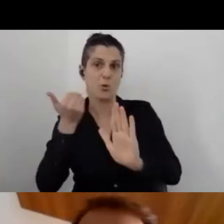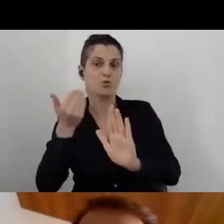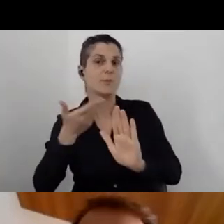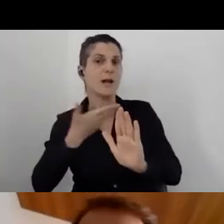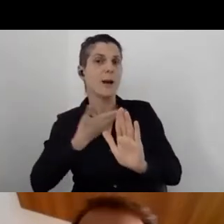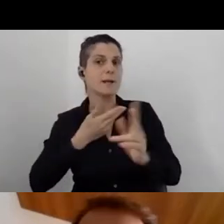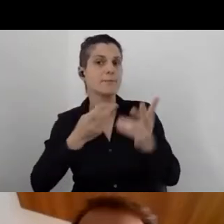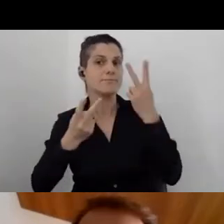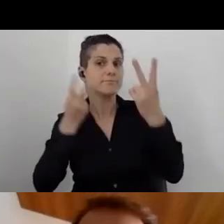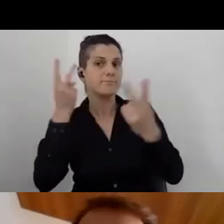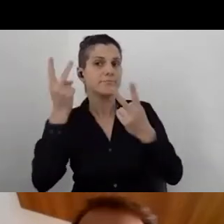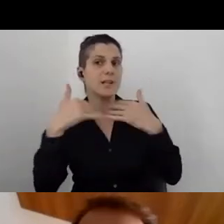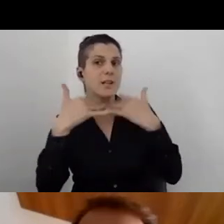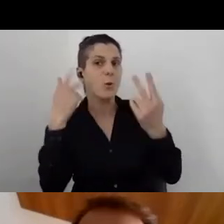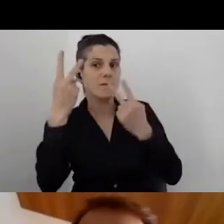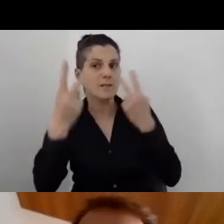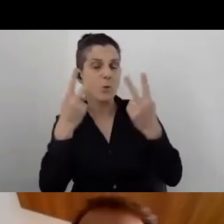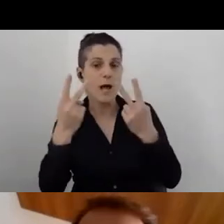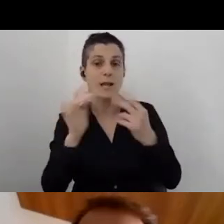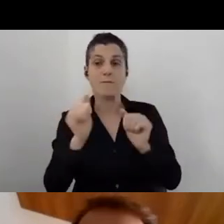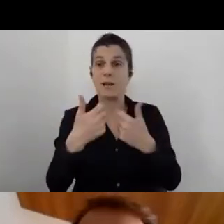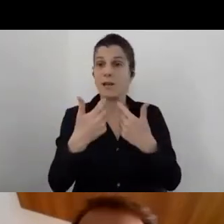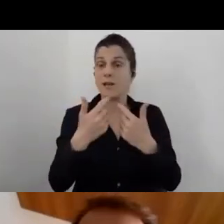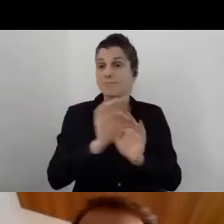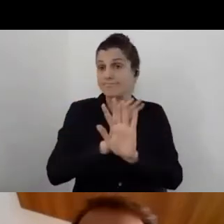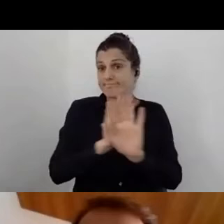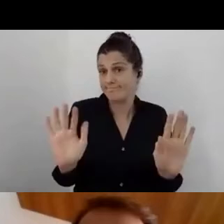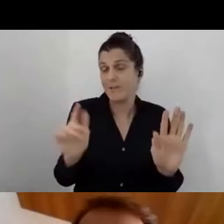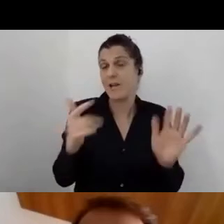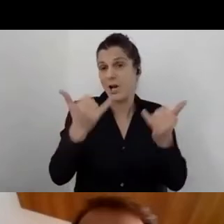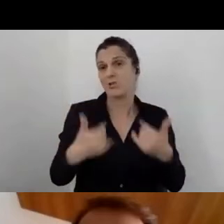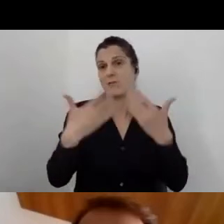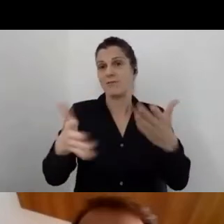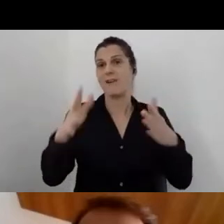With no further ado, here's our video.